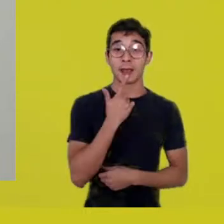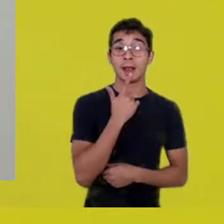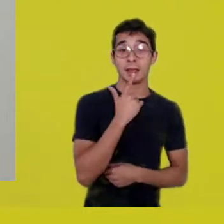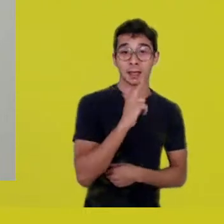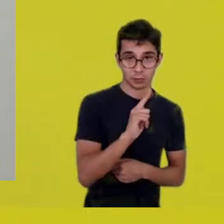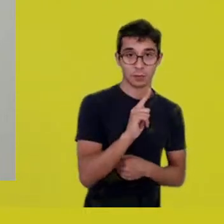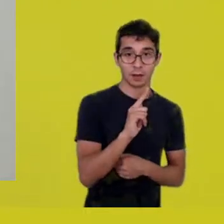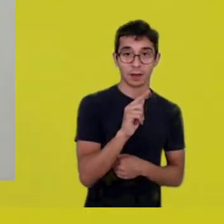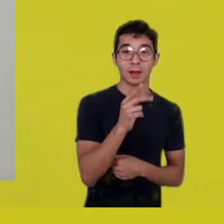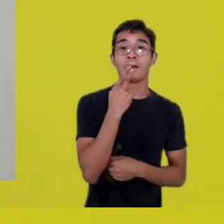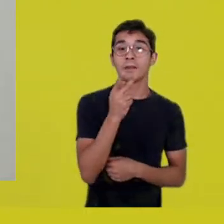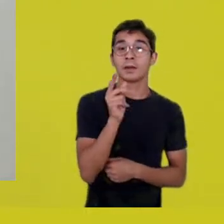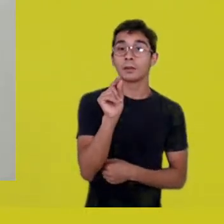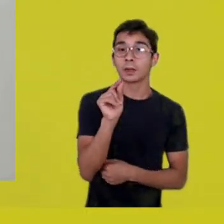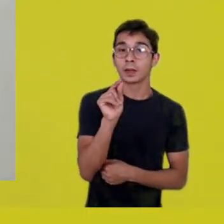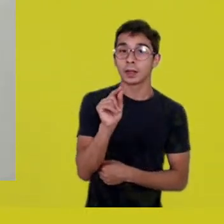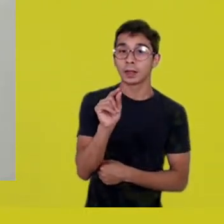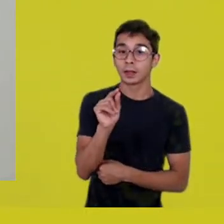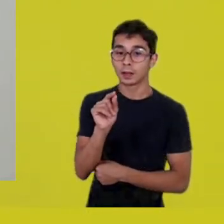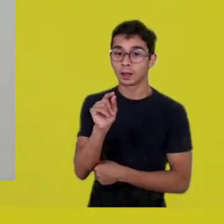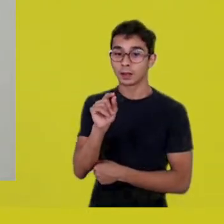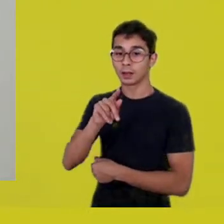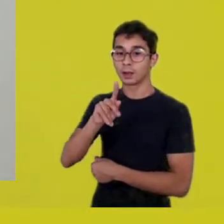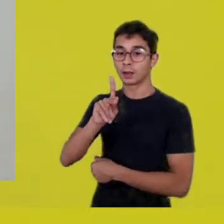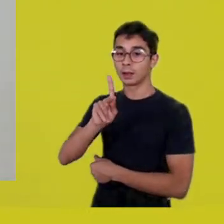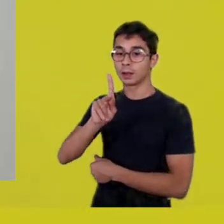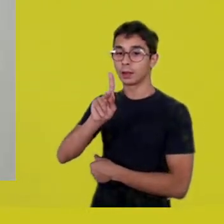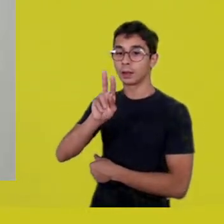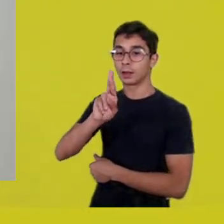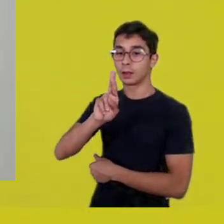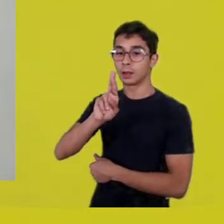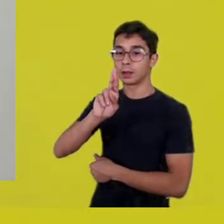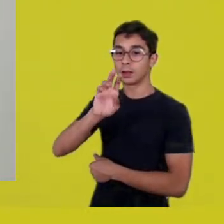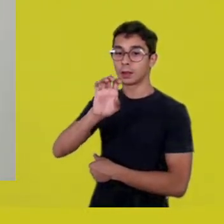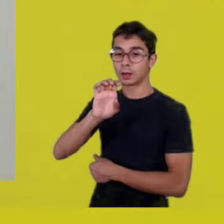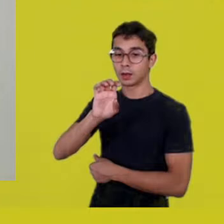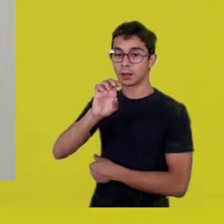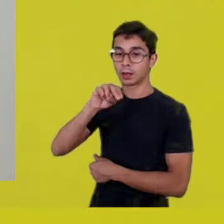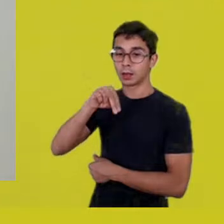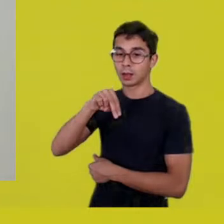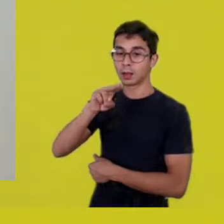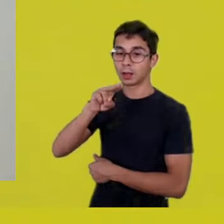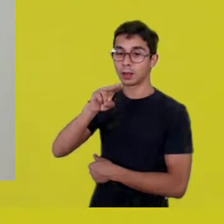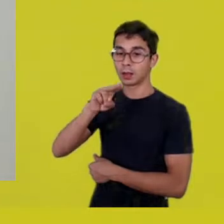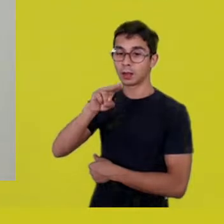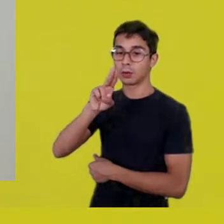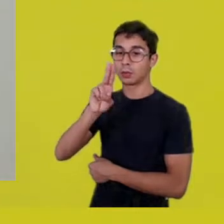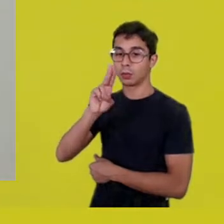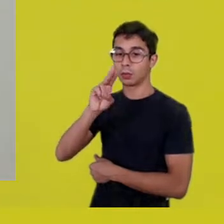is “kren nu nak”. The head, “kren”, on the earth.